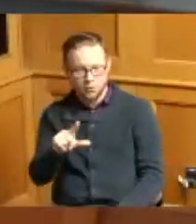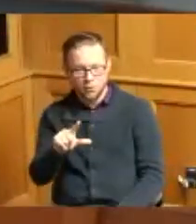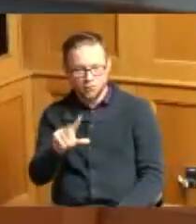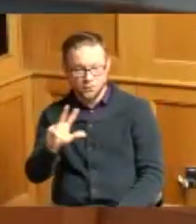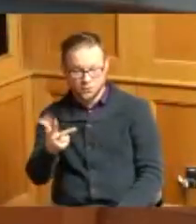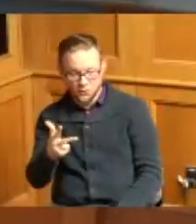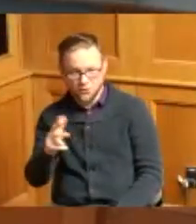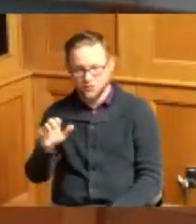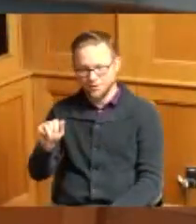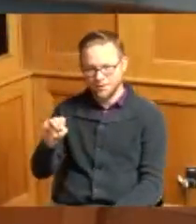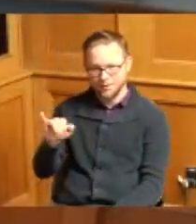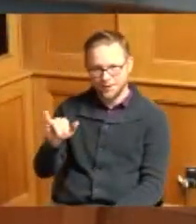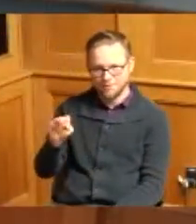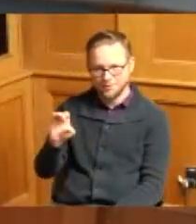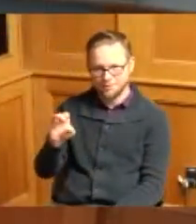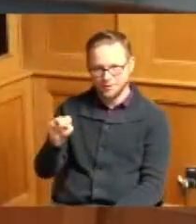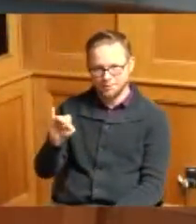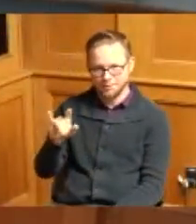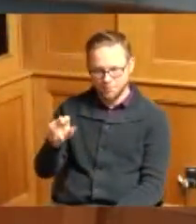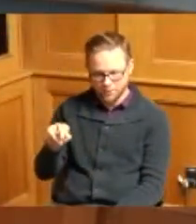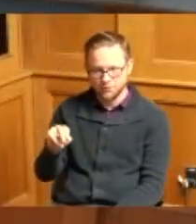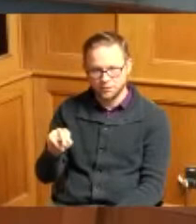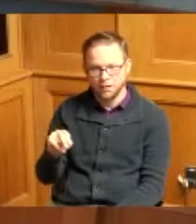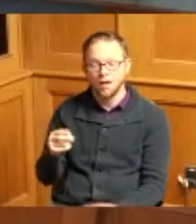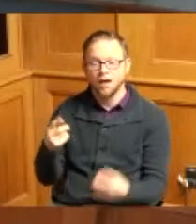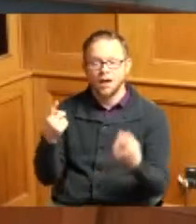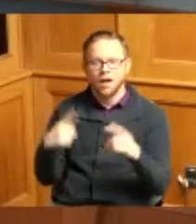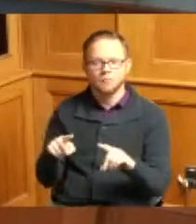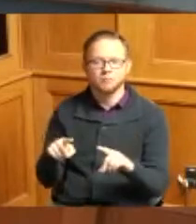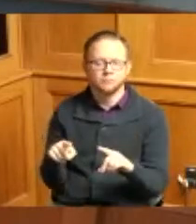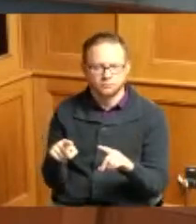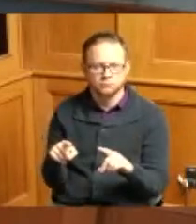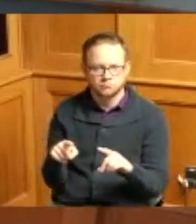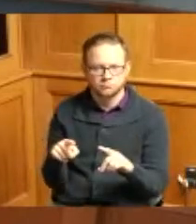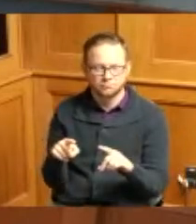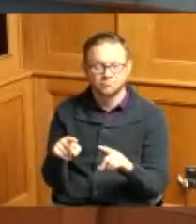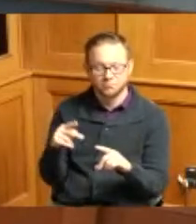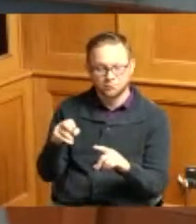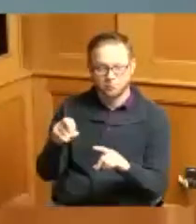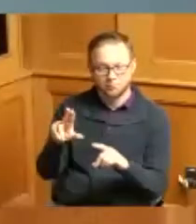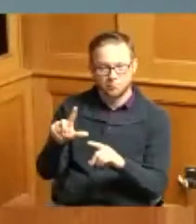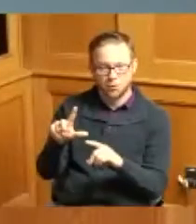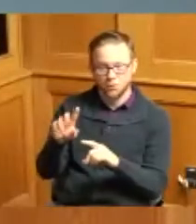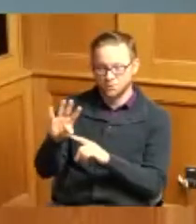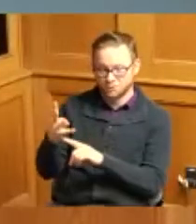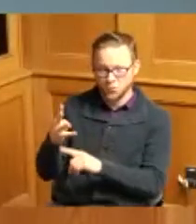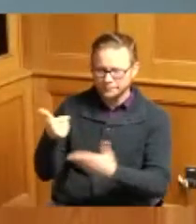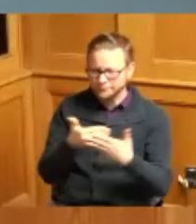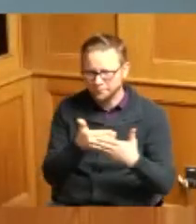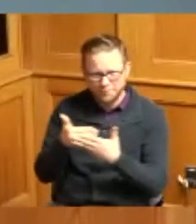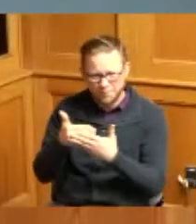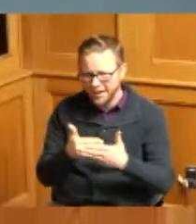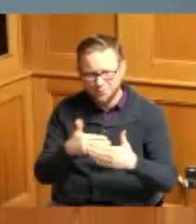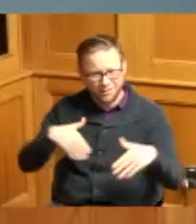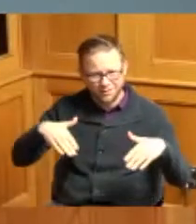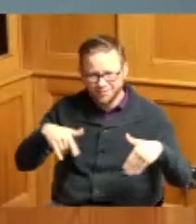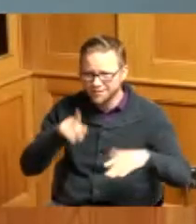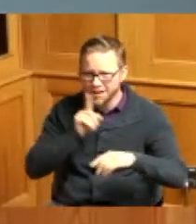Amy McMillan and whereas before Paul IV was one year old he would drag his toy basketball